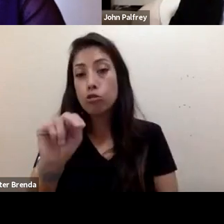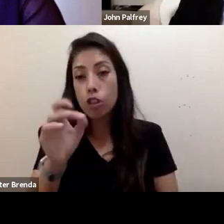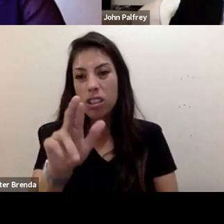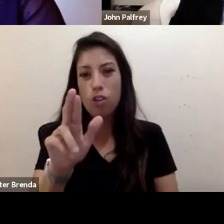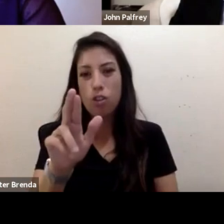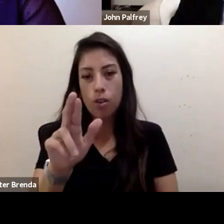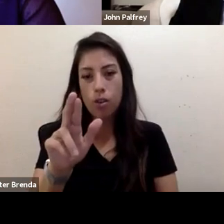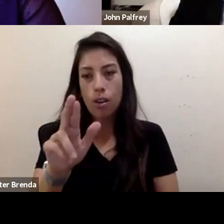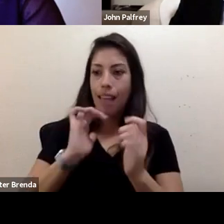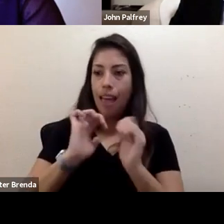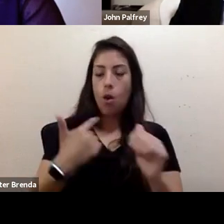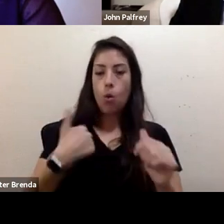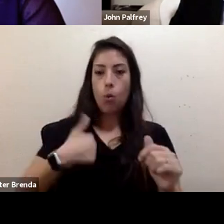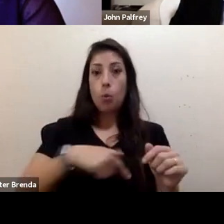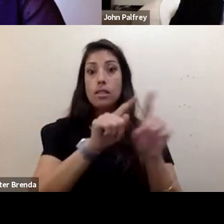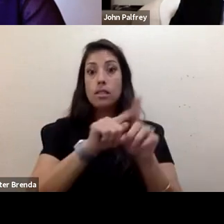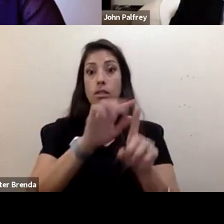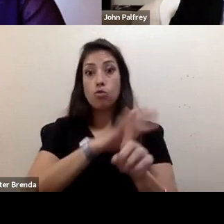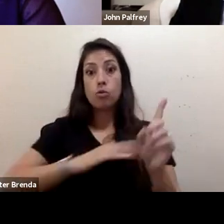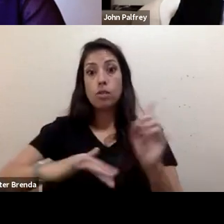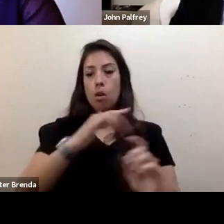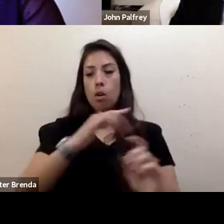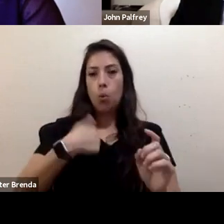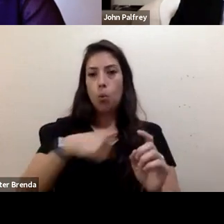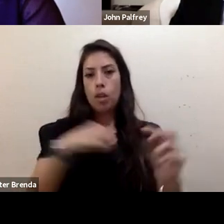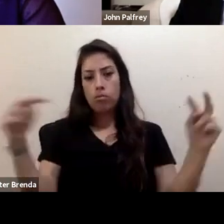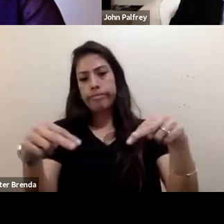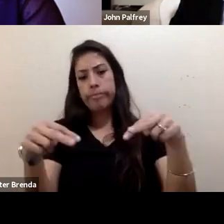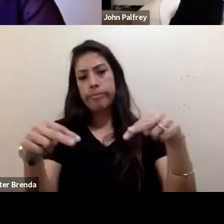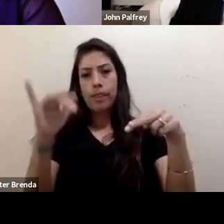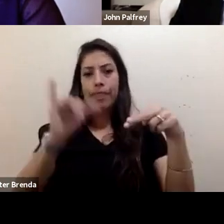perceive these issues also have led